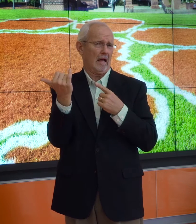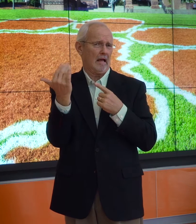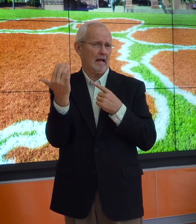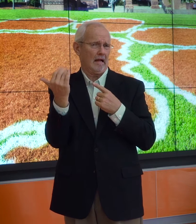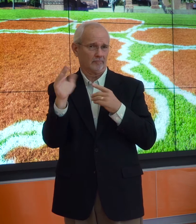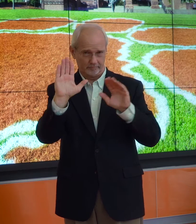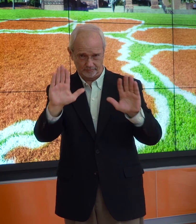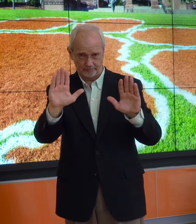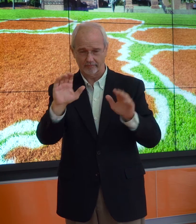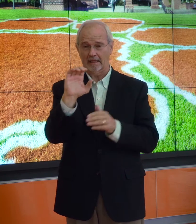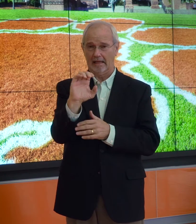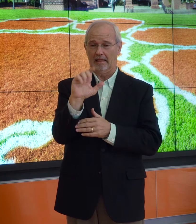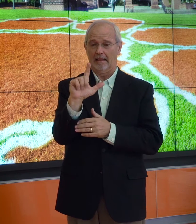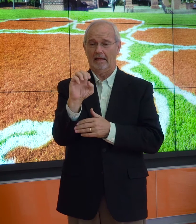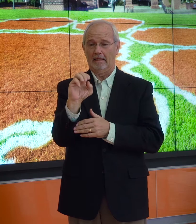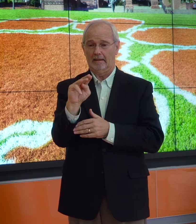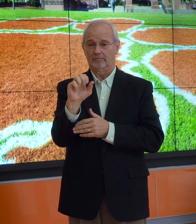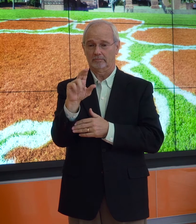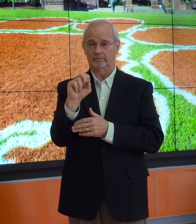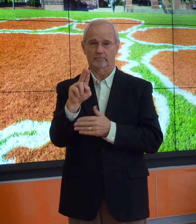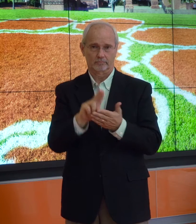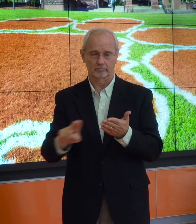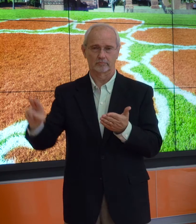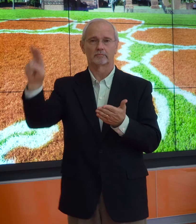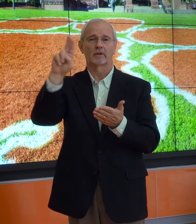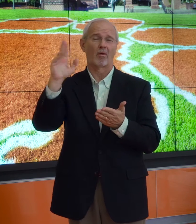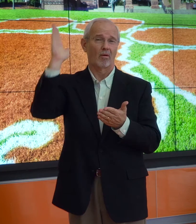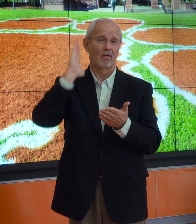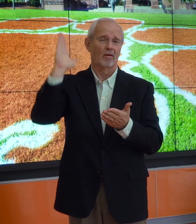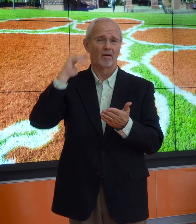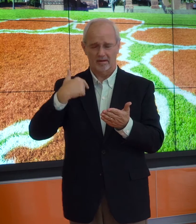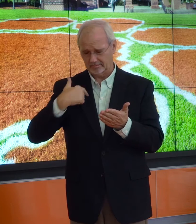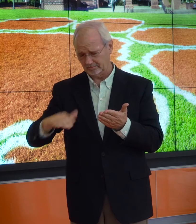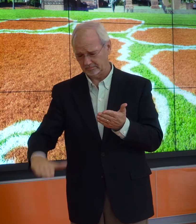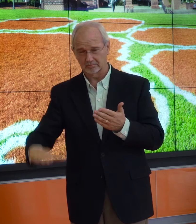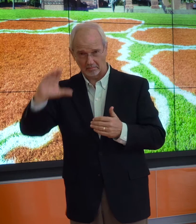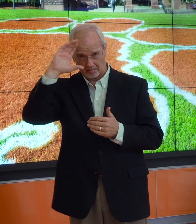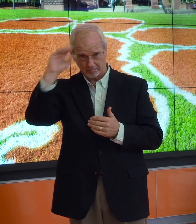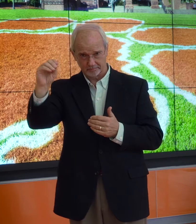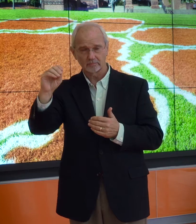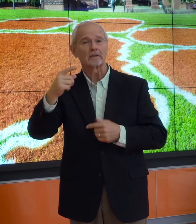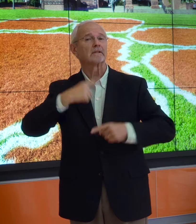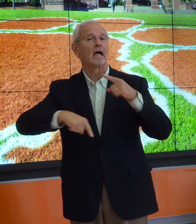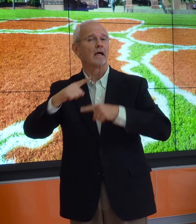Why this sign for Clemson? When I was a young boy,